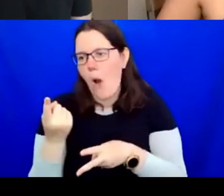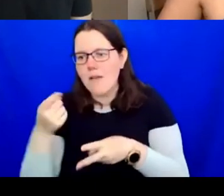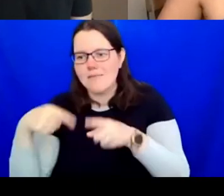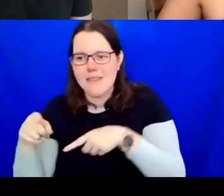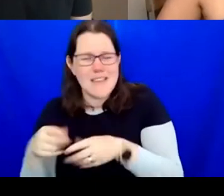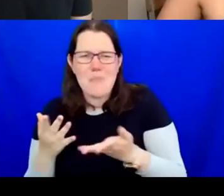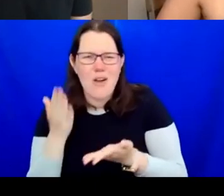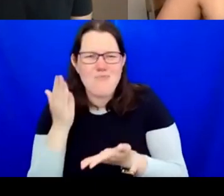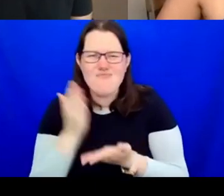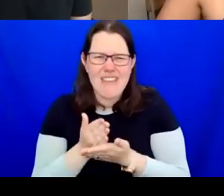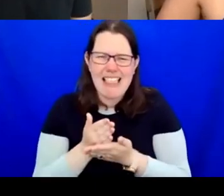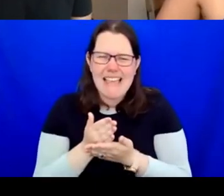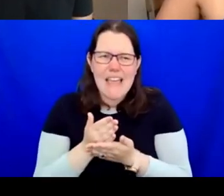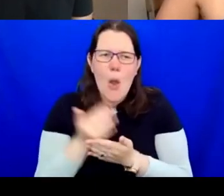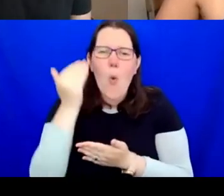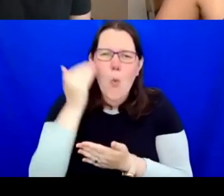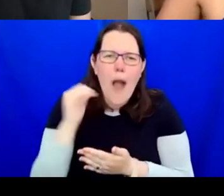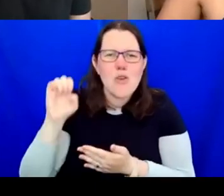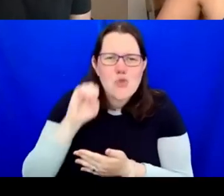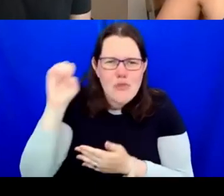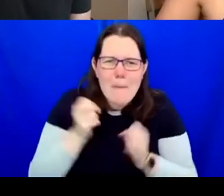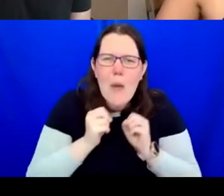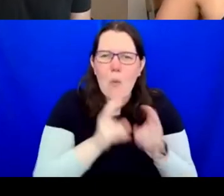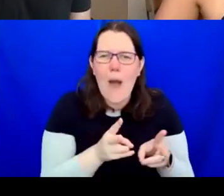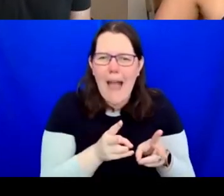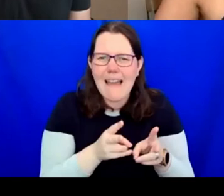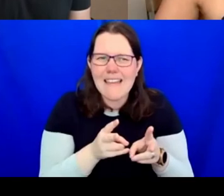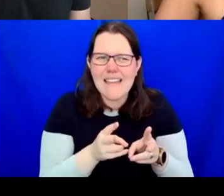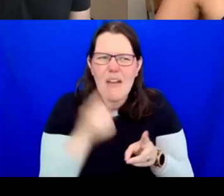about power and colonialism. I come from the border where, you know, anything we do,